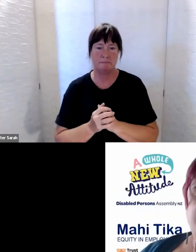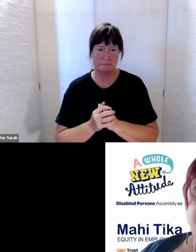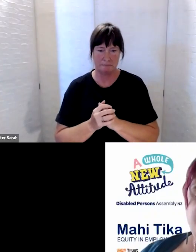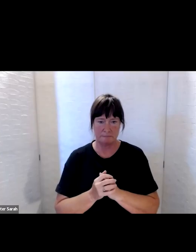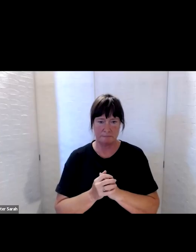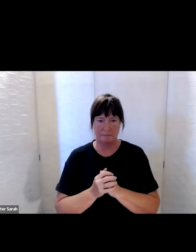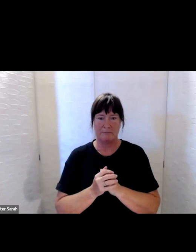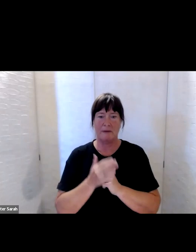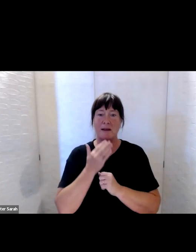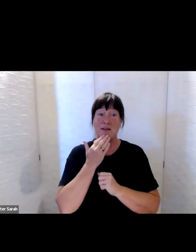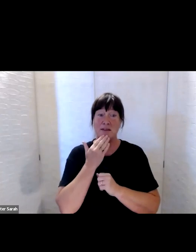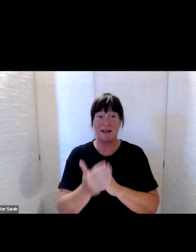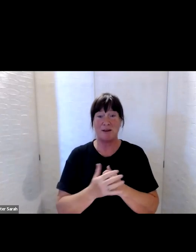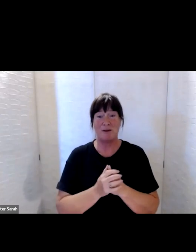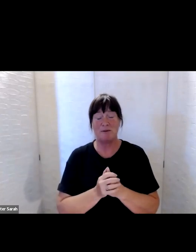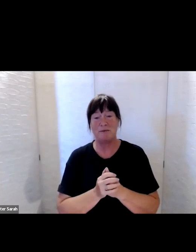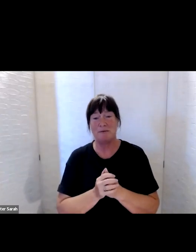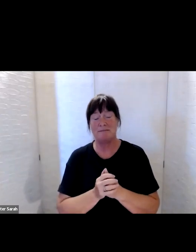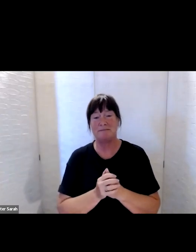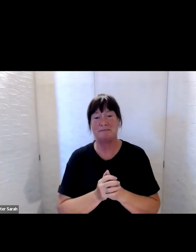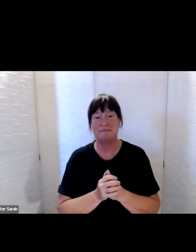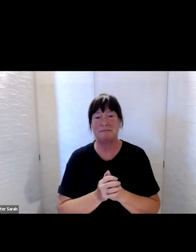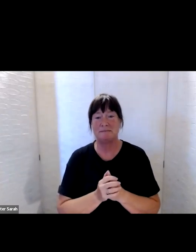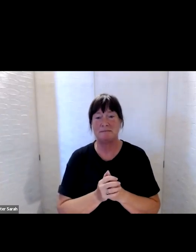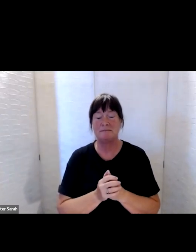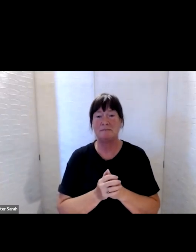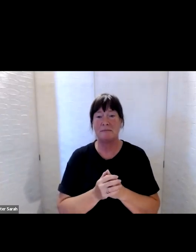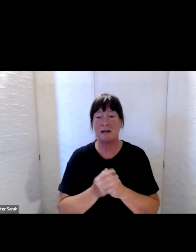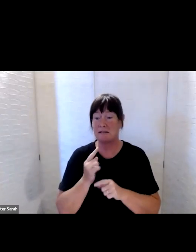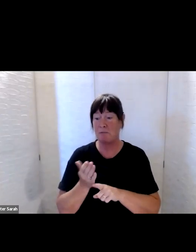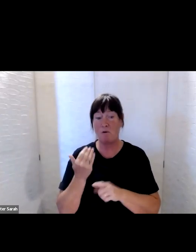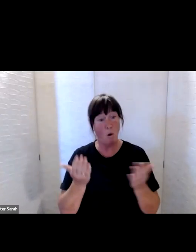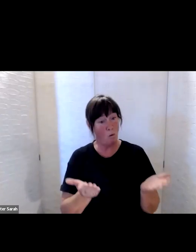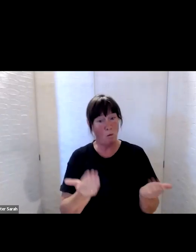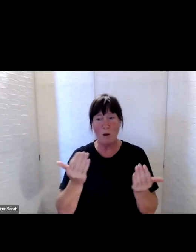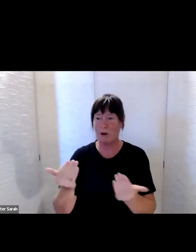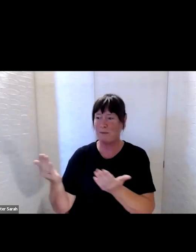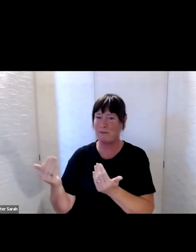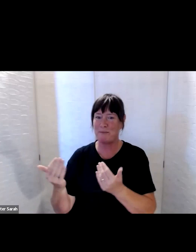Thank you for that Peter. As I said before, welcome to this hui.